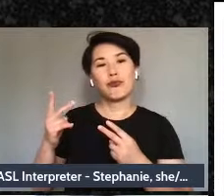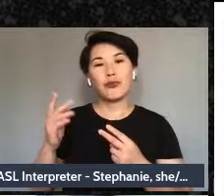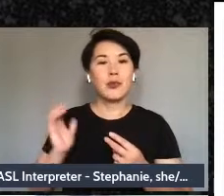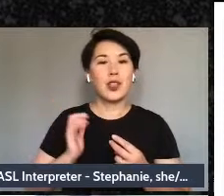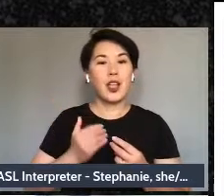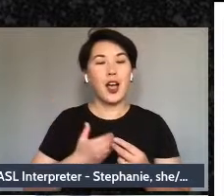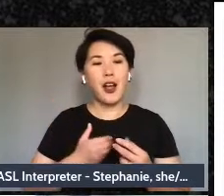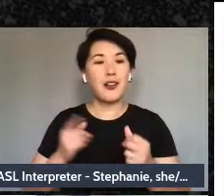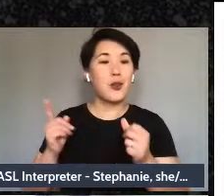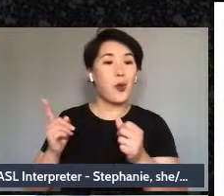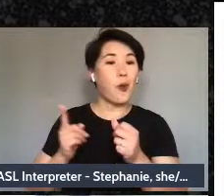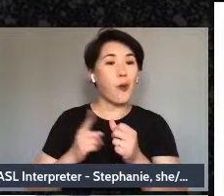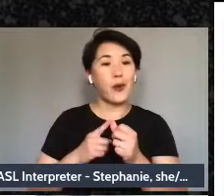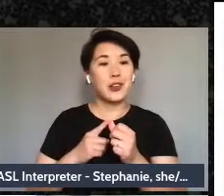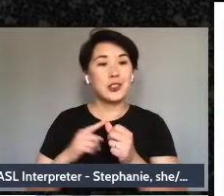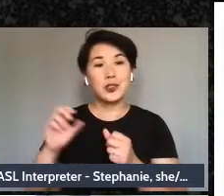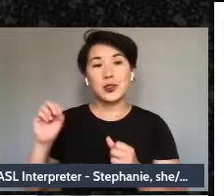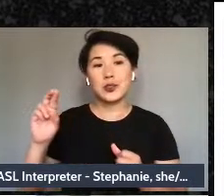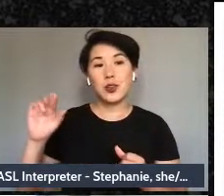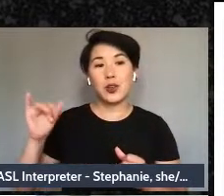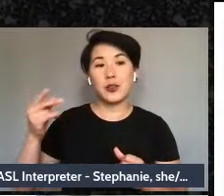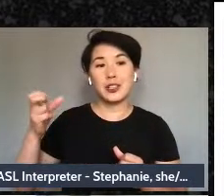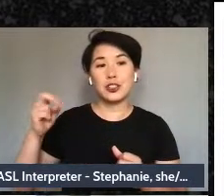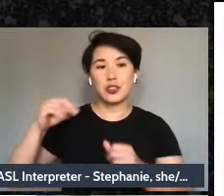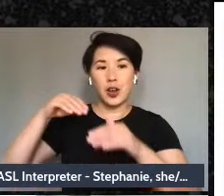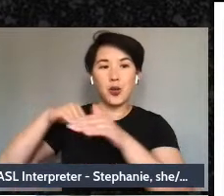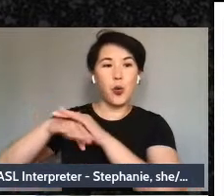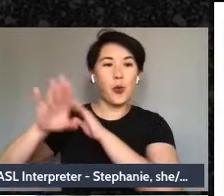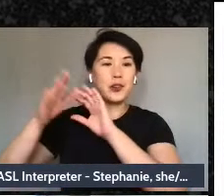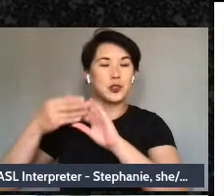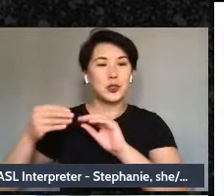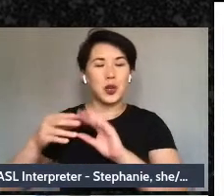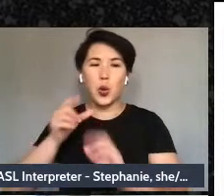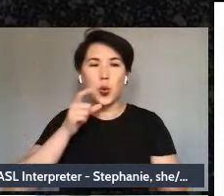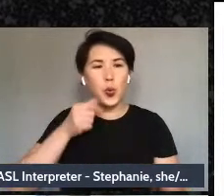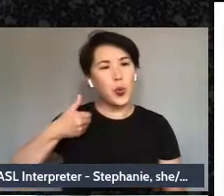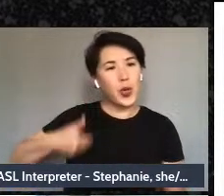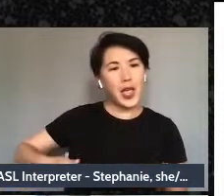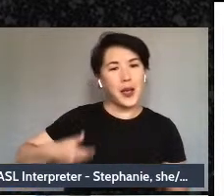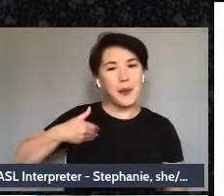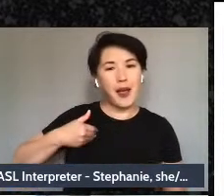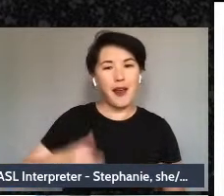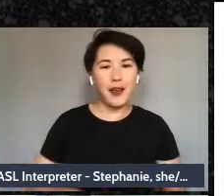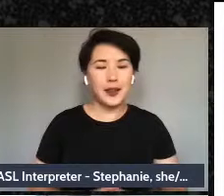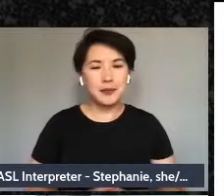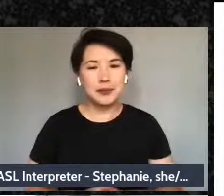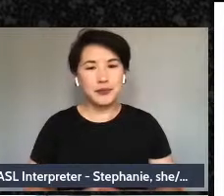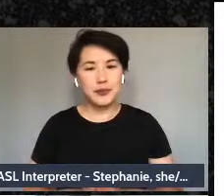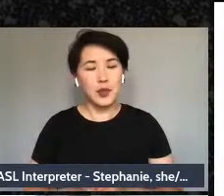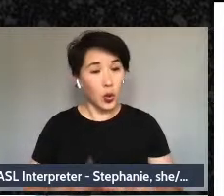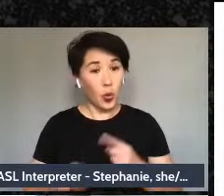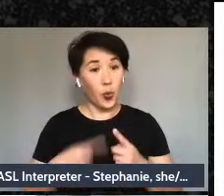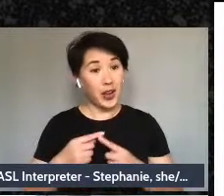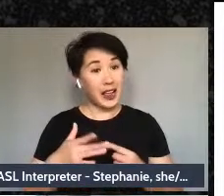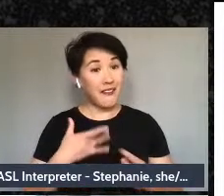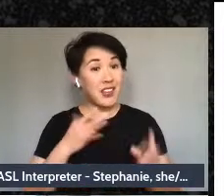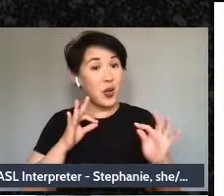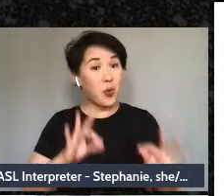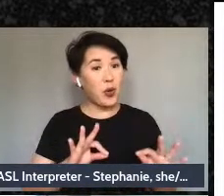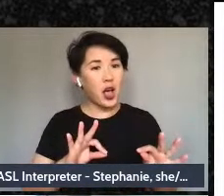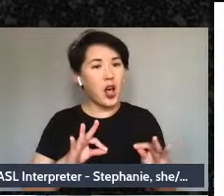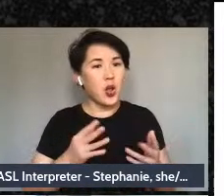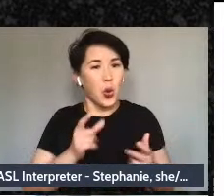who am I when I'm feeling well? And how do I feel when I am feeling well? So once again,